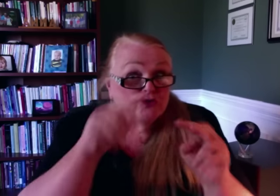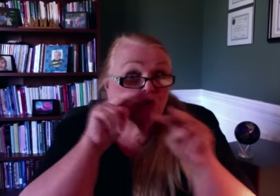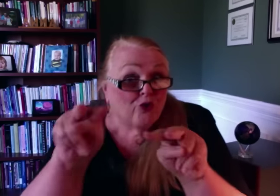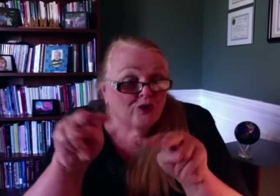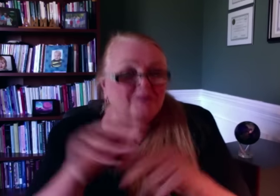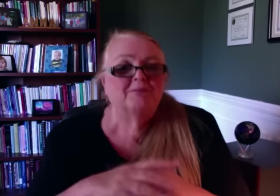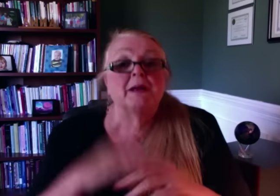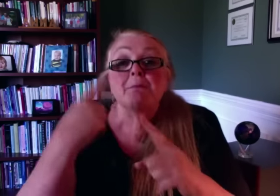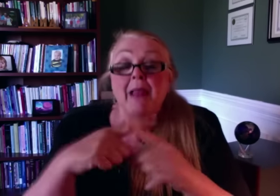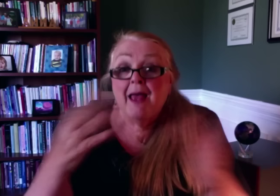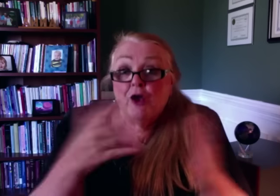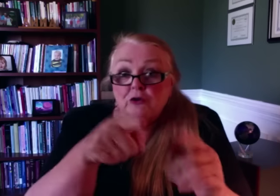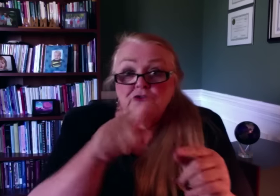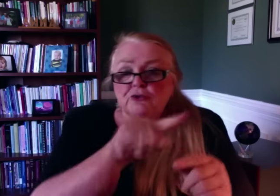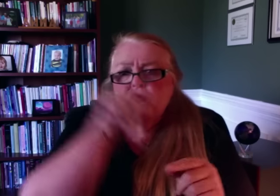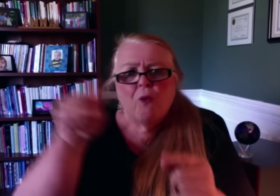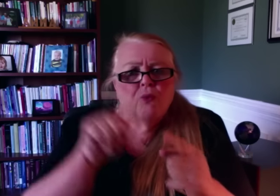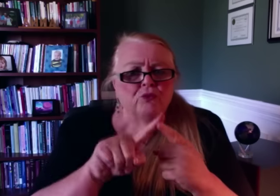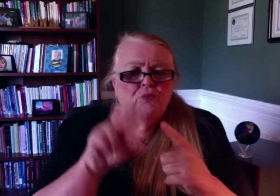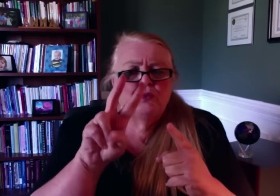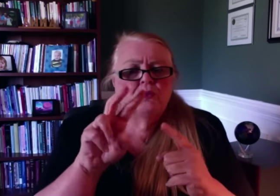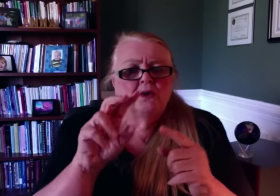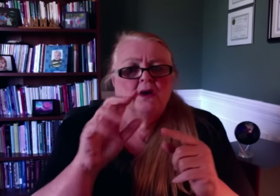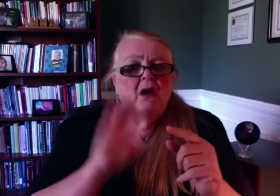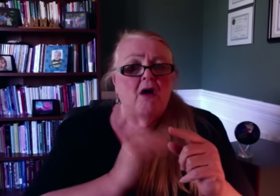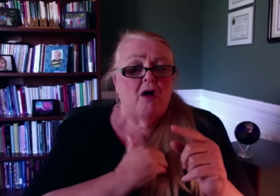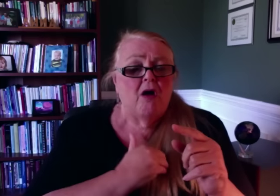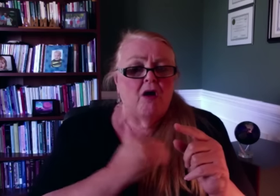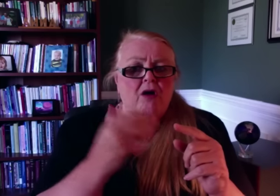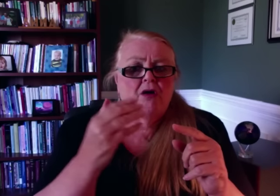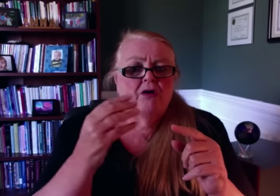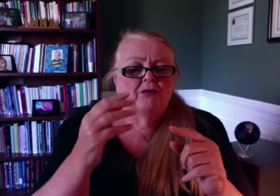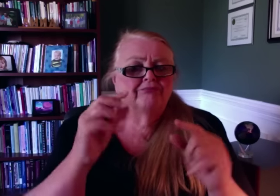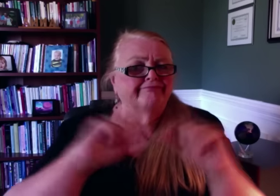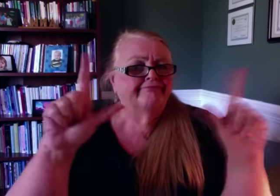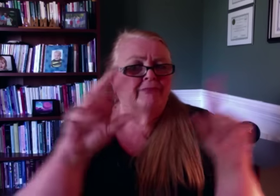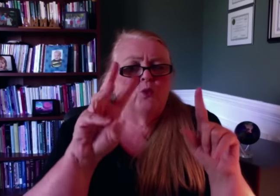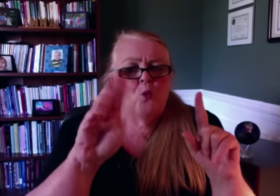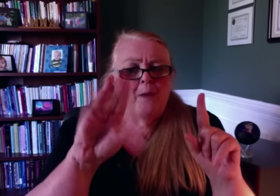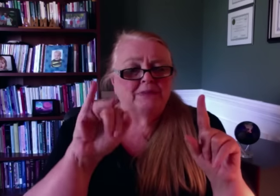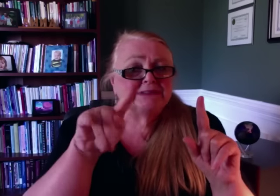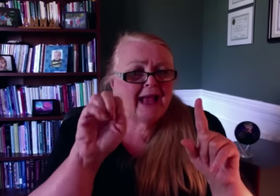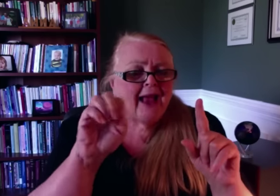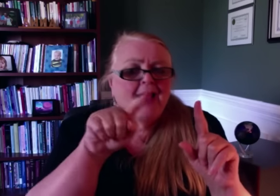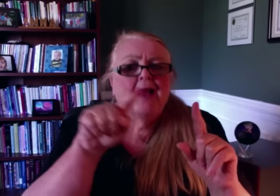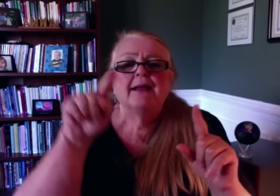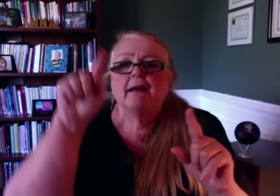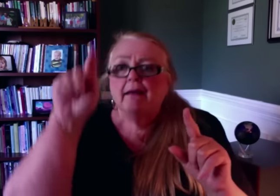I also encourage you to look at the staff page, the position titles have been updated,